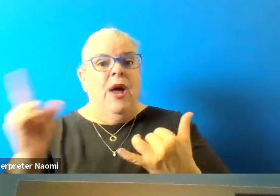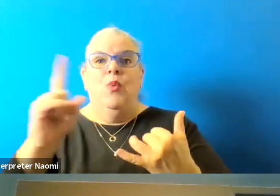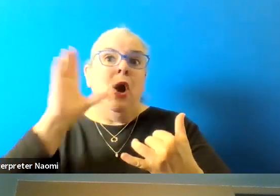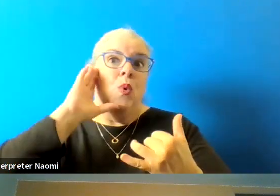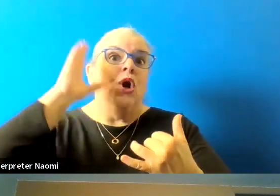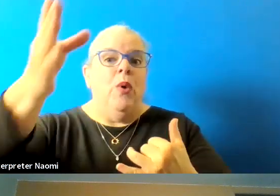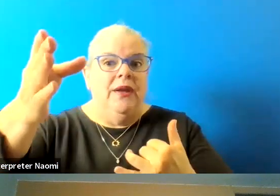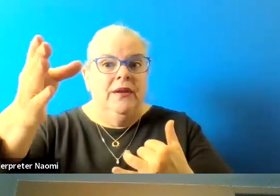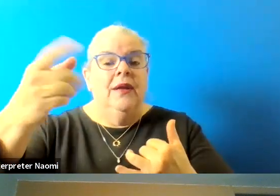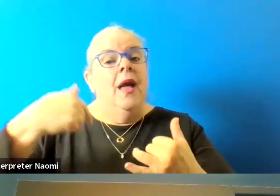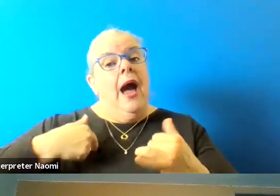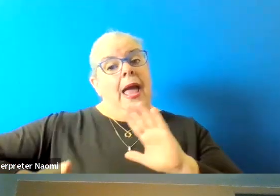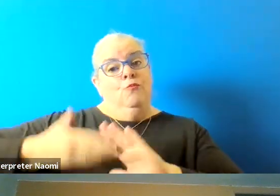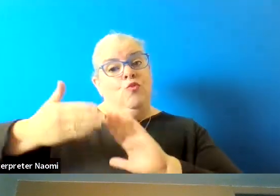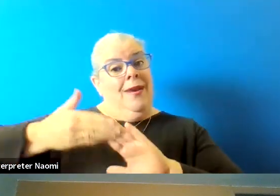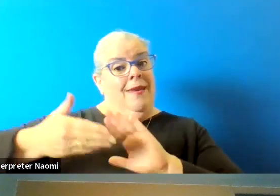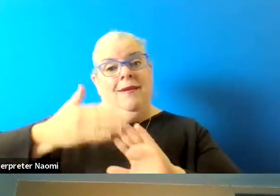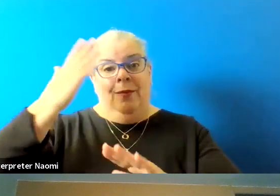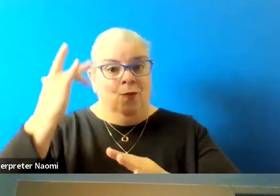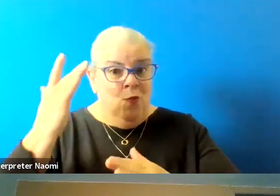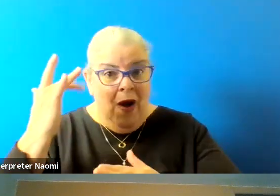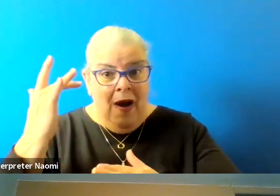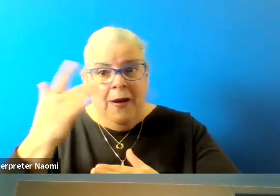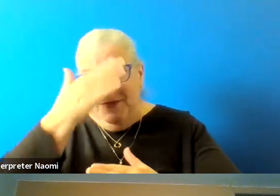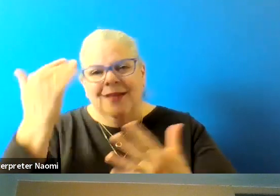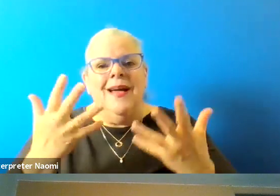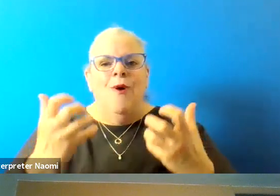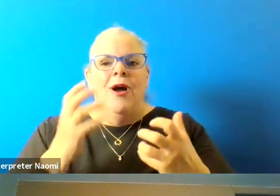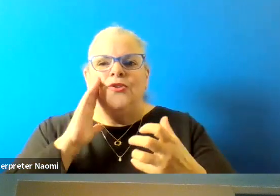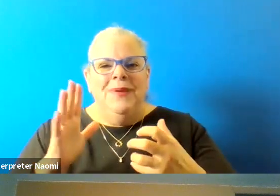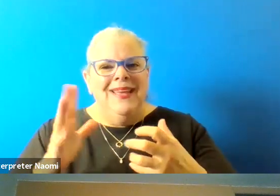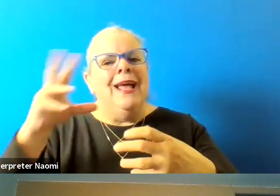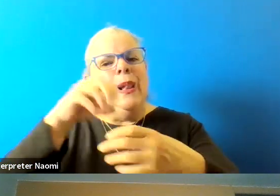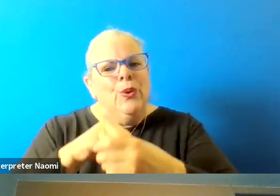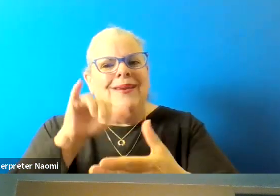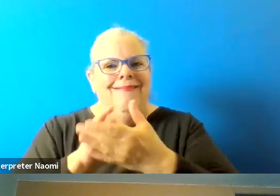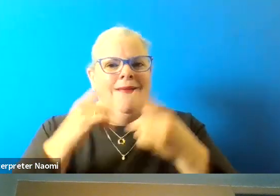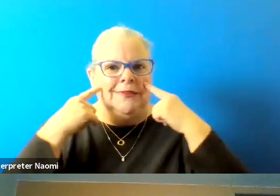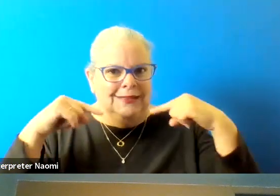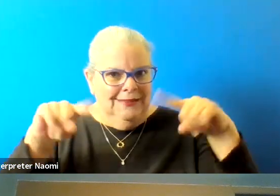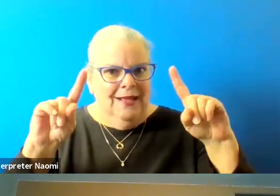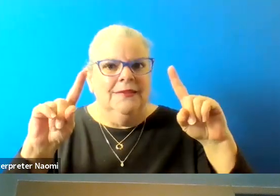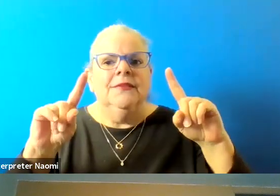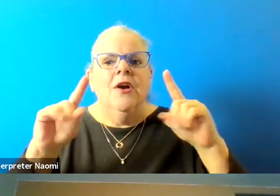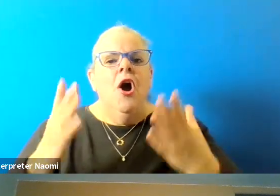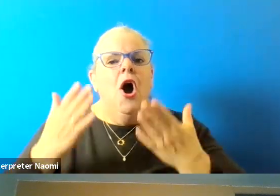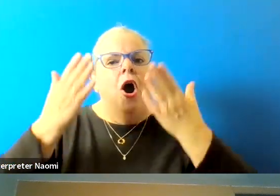And I'm running because I want to be a part of that success and offer my talent and my skills